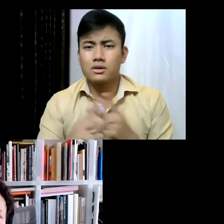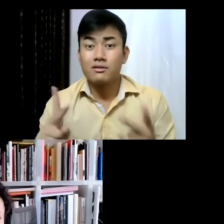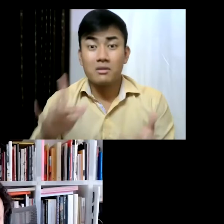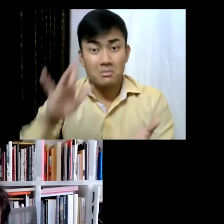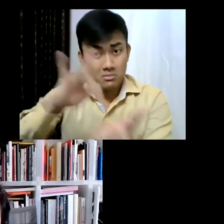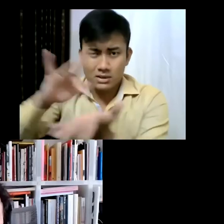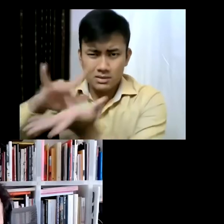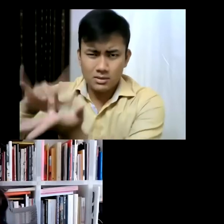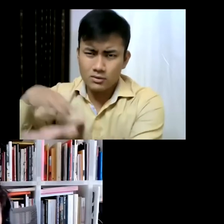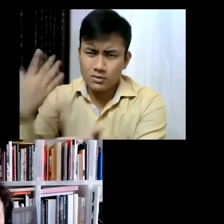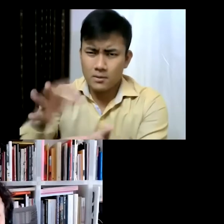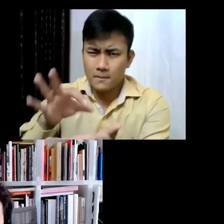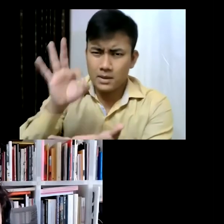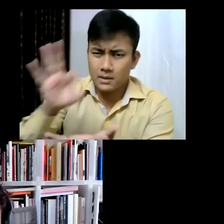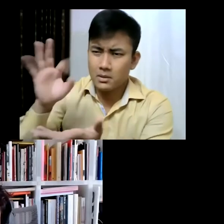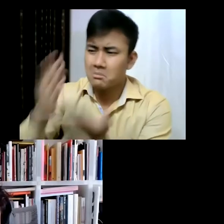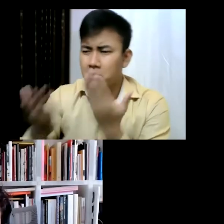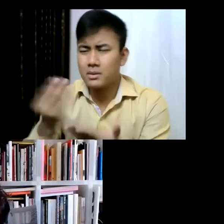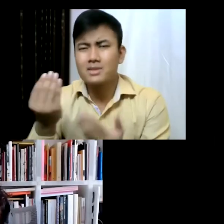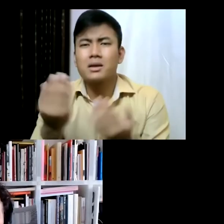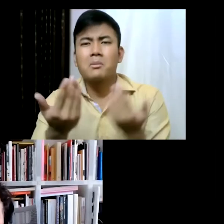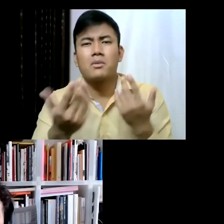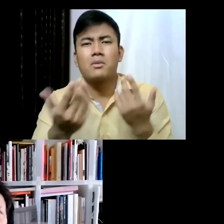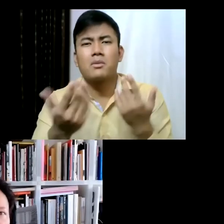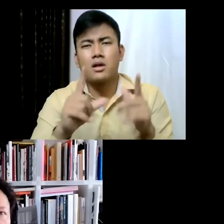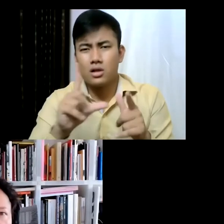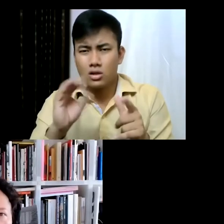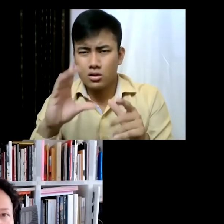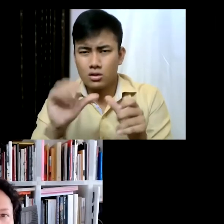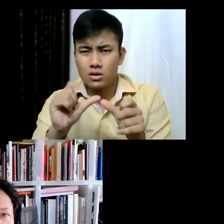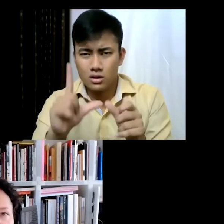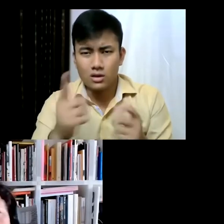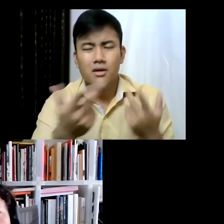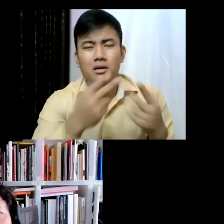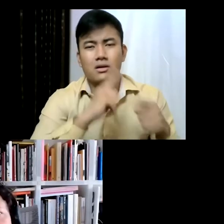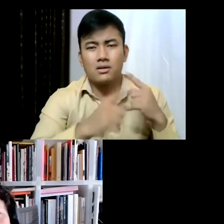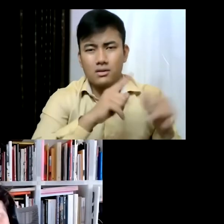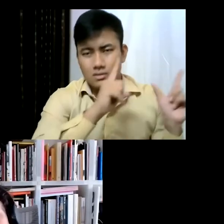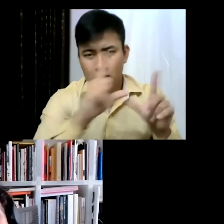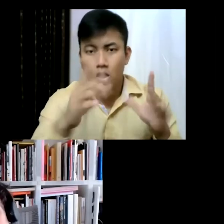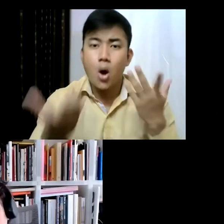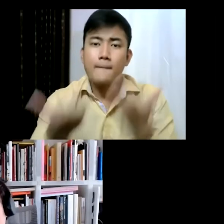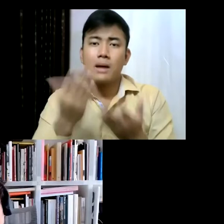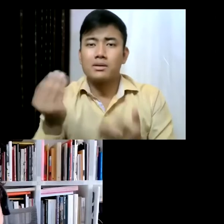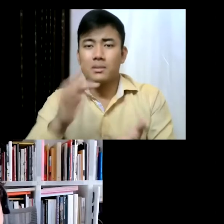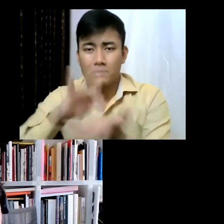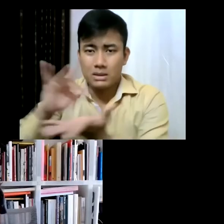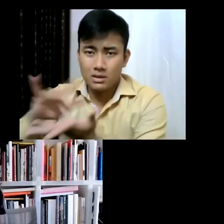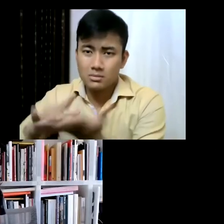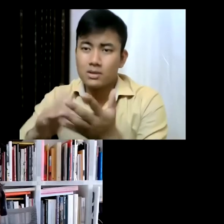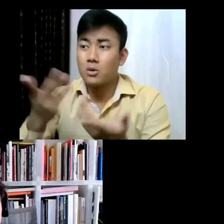were small local museums... others were abandoned industrial sites... but the idea was to create